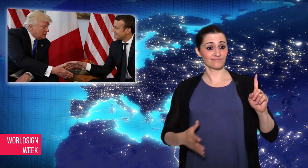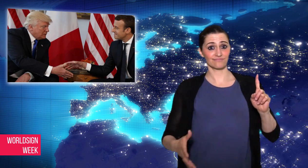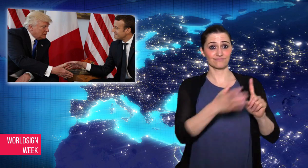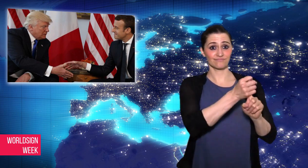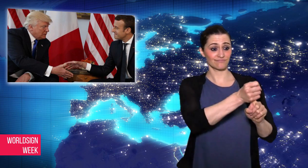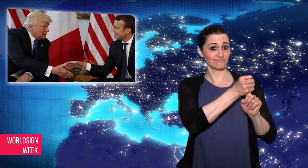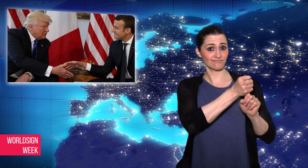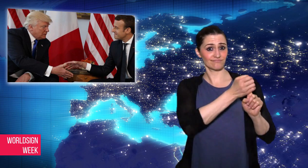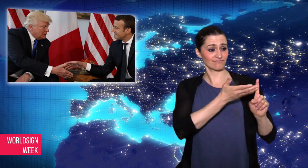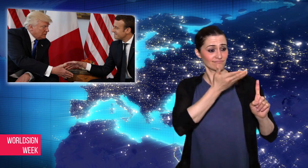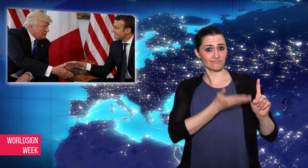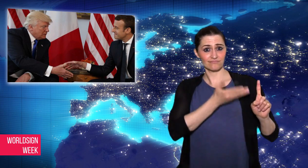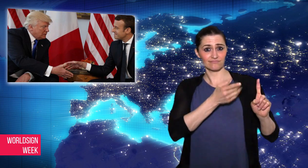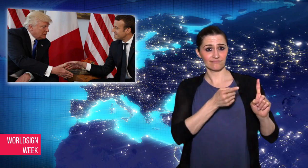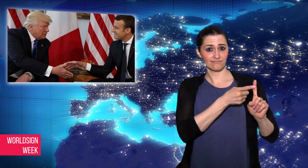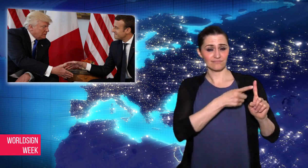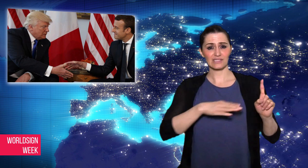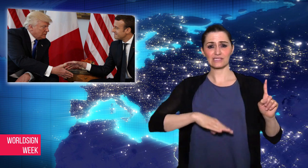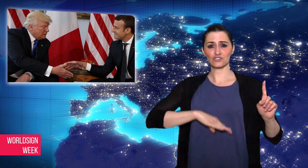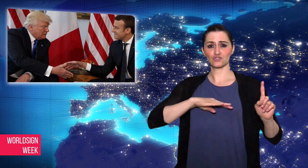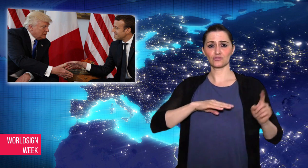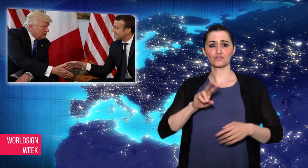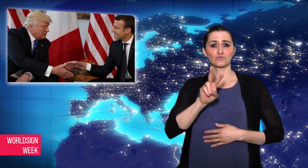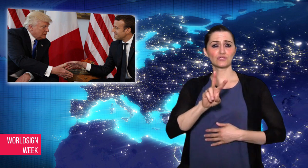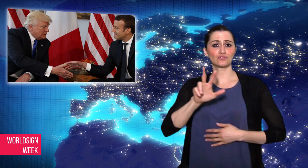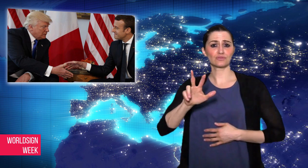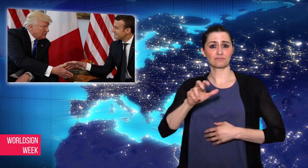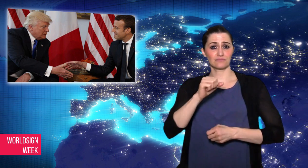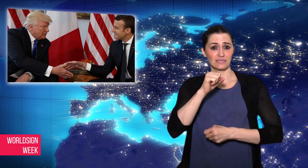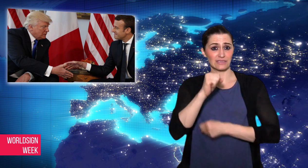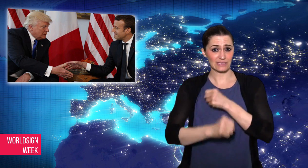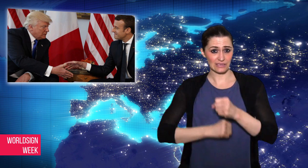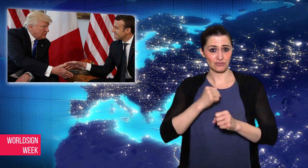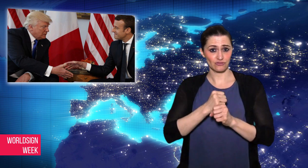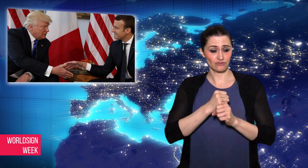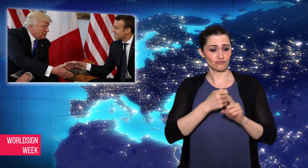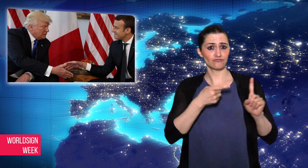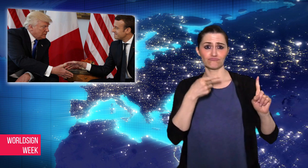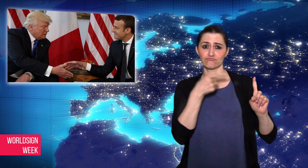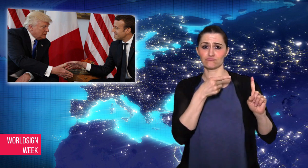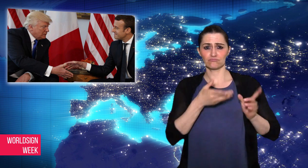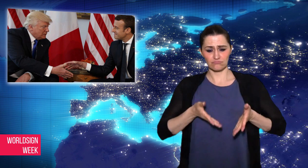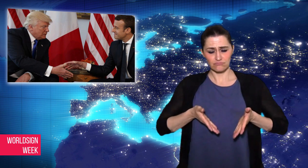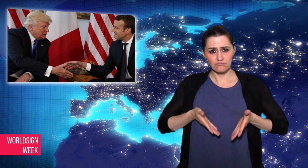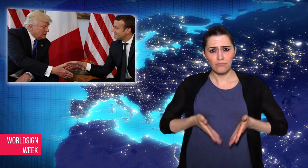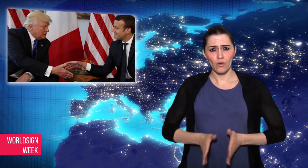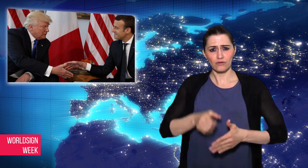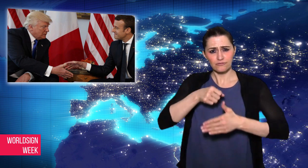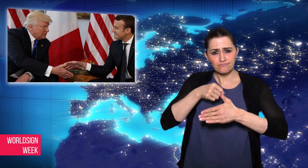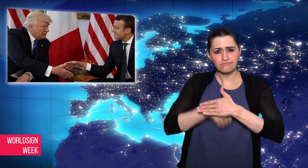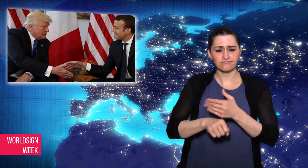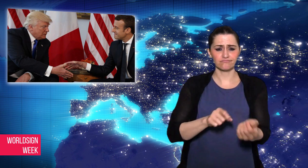The 23-year-old suspect, a Paris